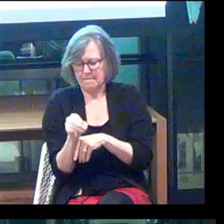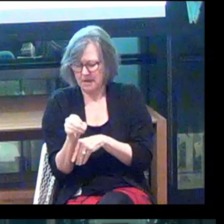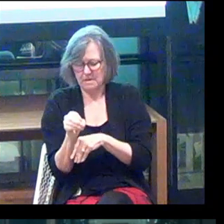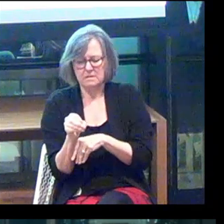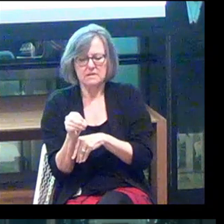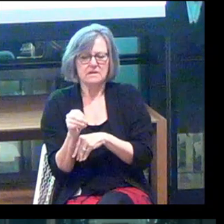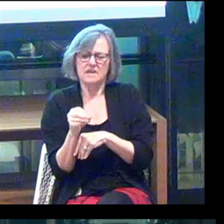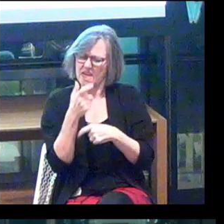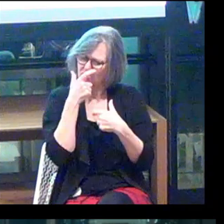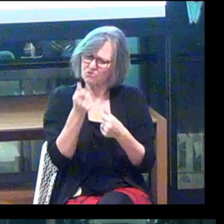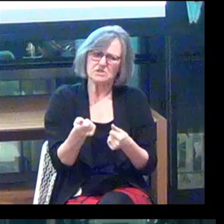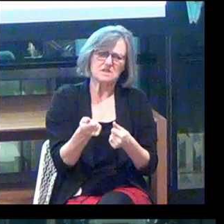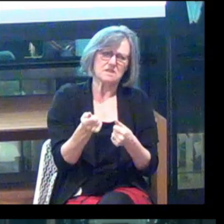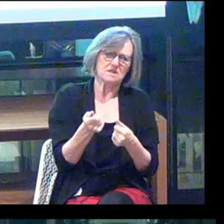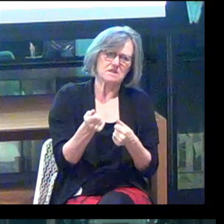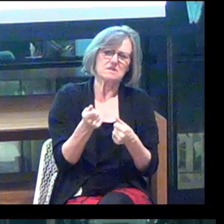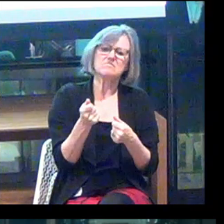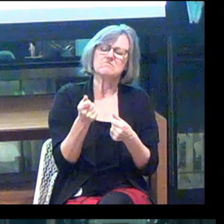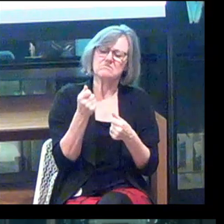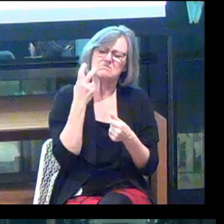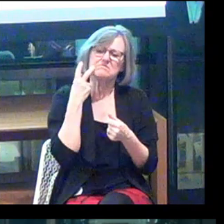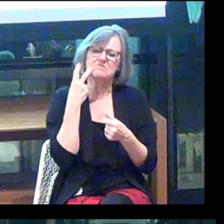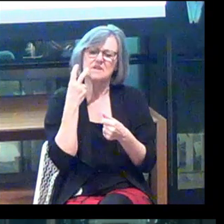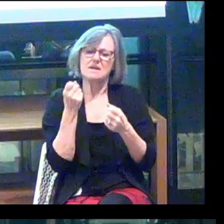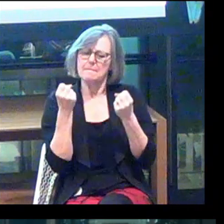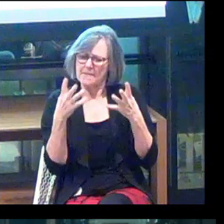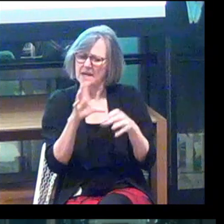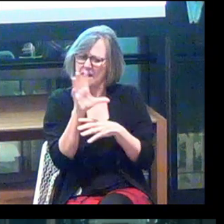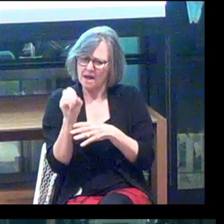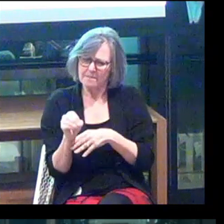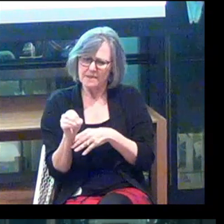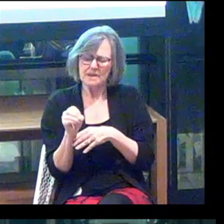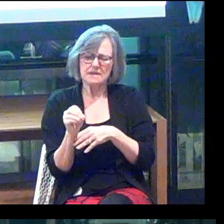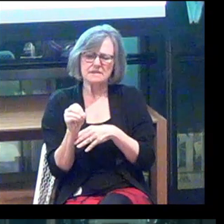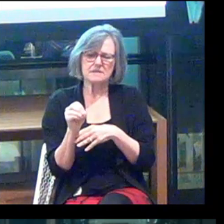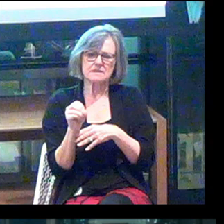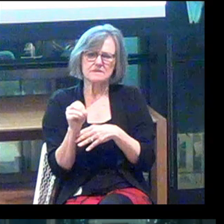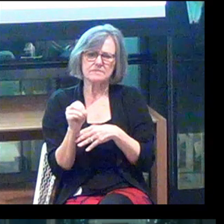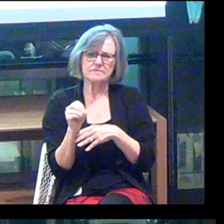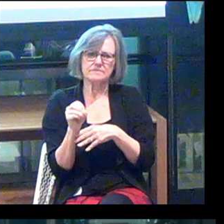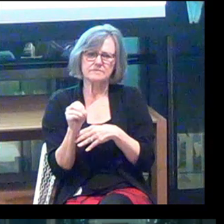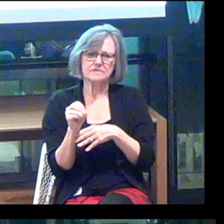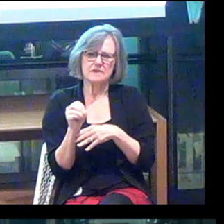But it's very interesting to see how a lot of these companies are harnessing...